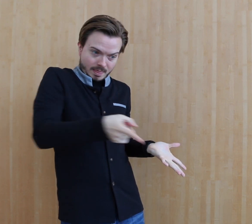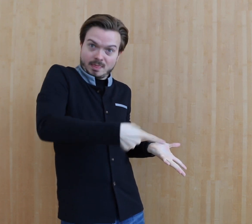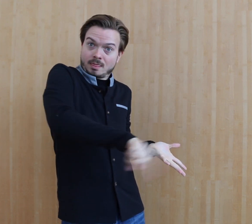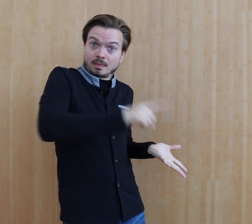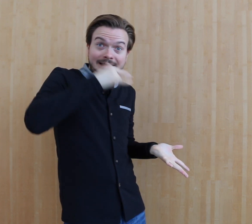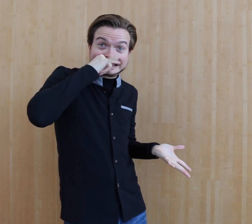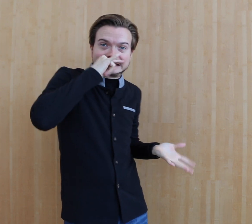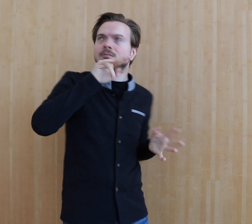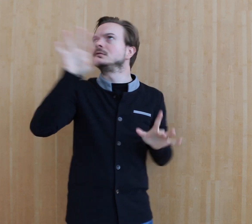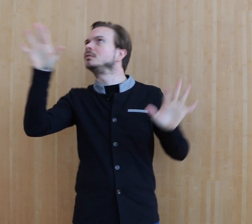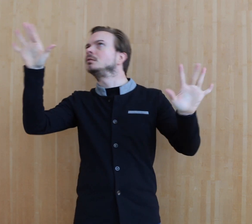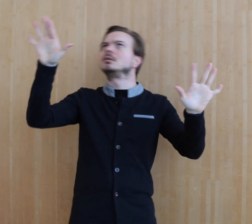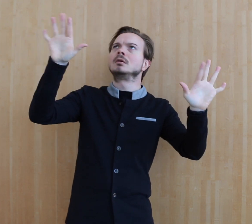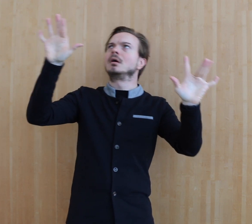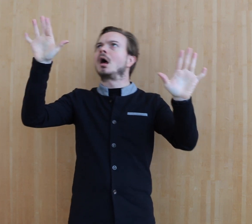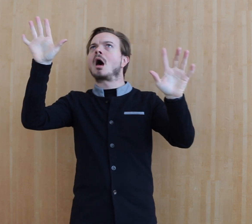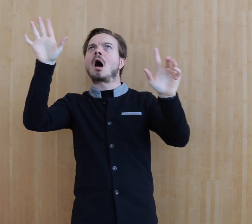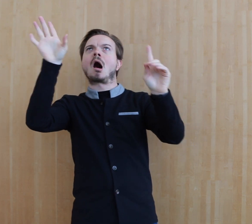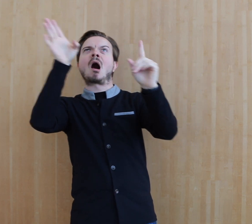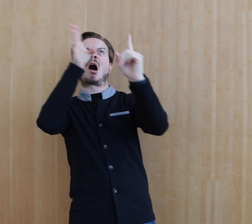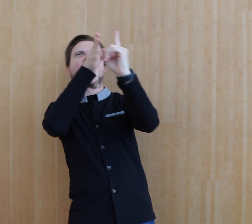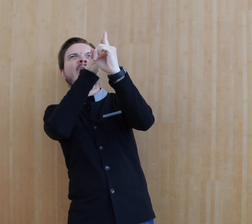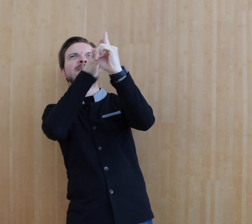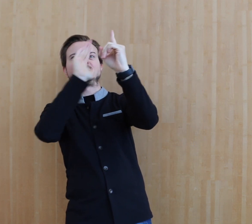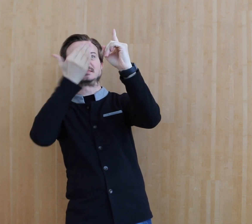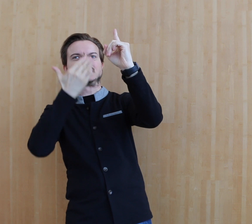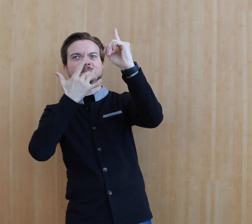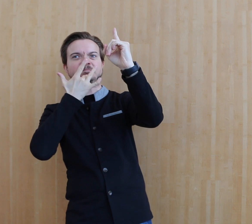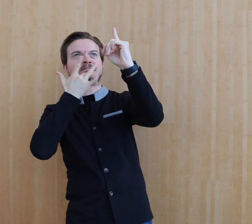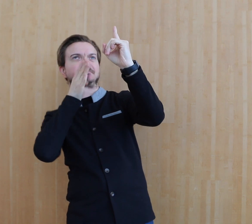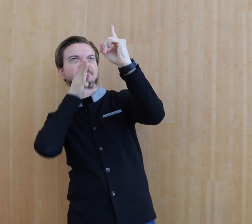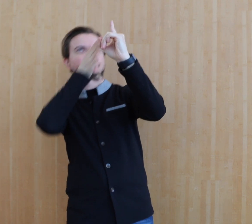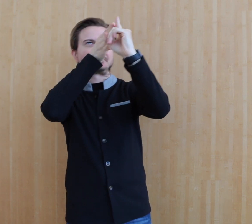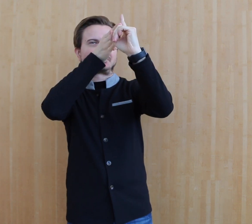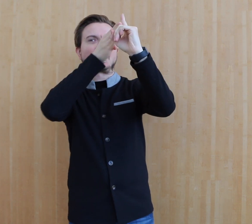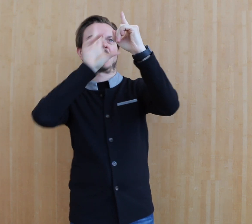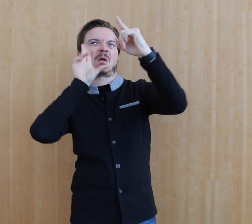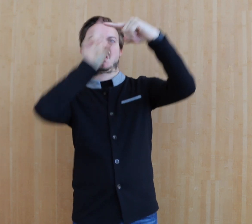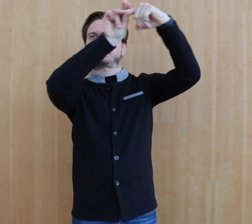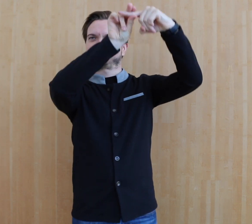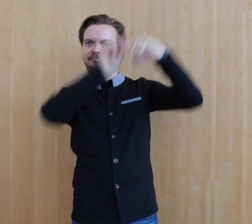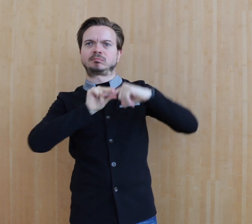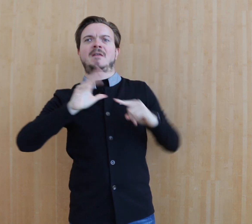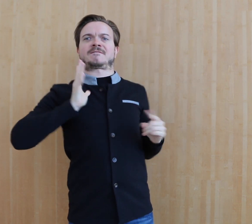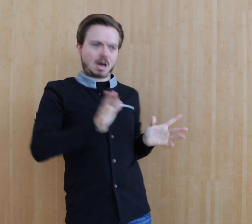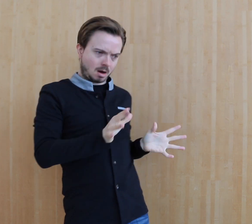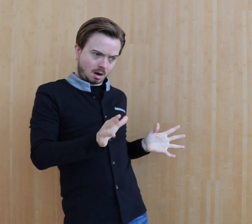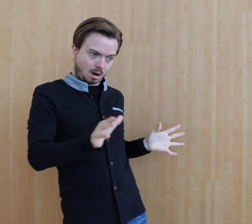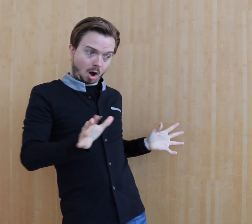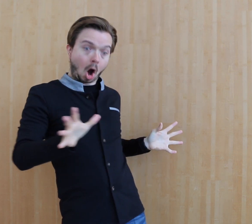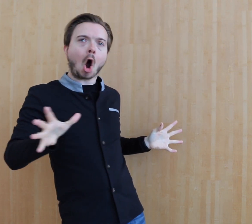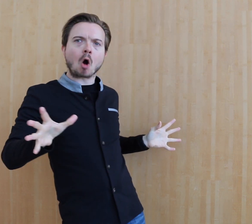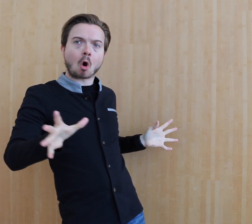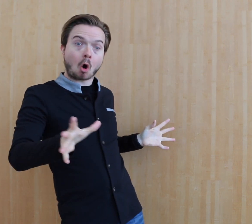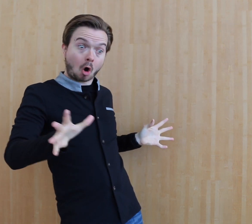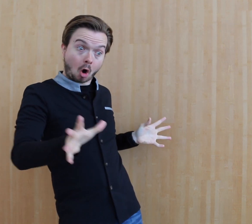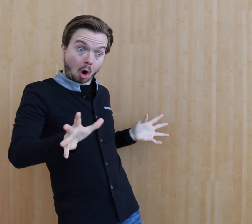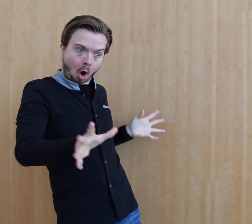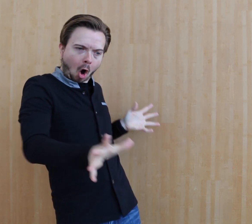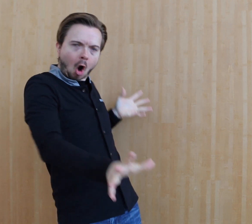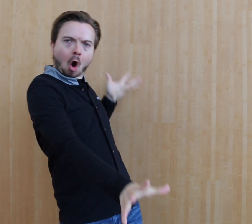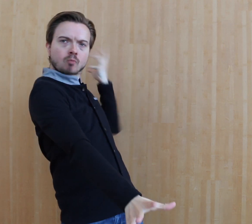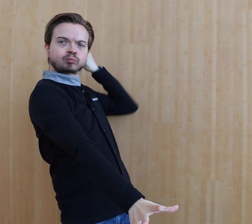That way the child has the opportunity to sample the different methods and then hone in to the ones that work for the child.